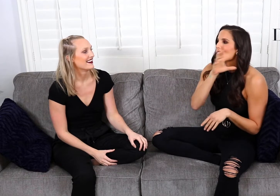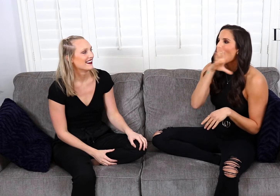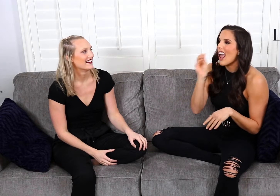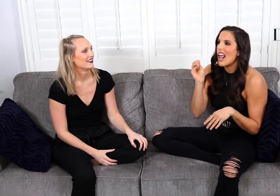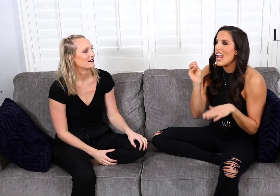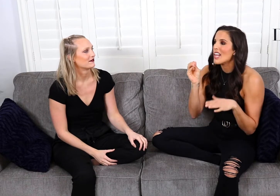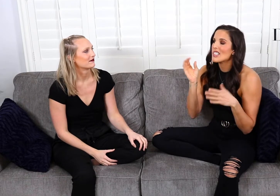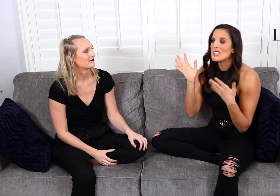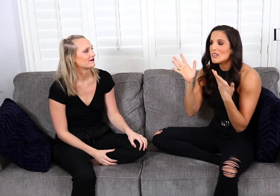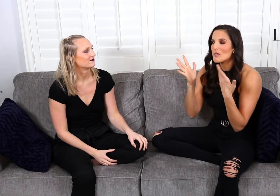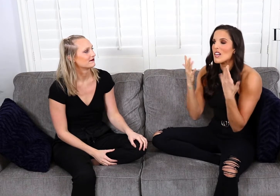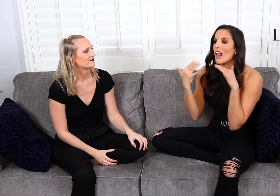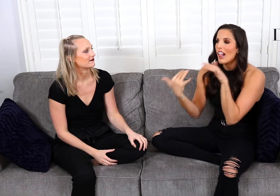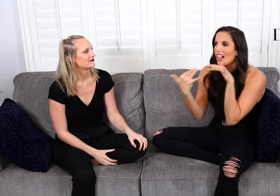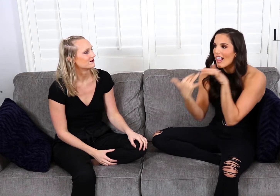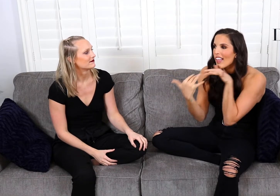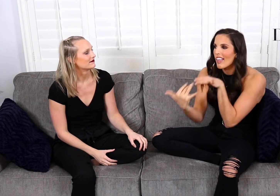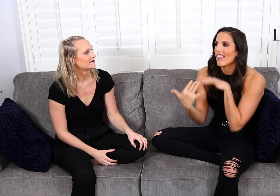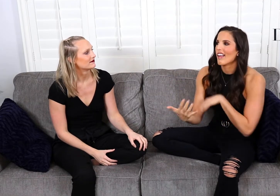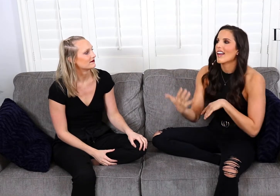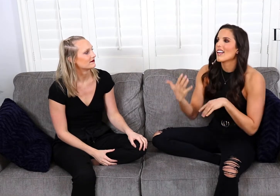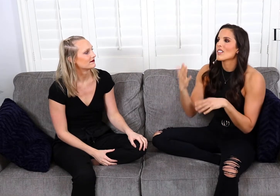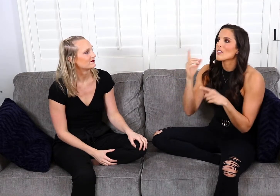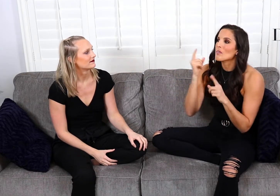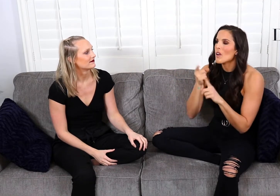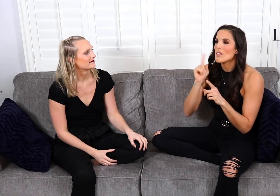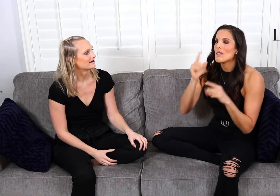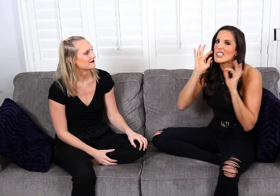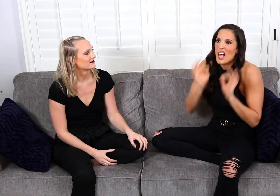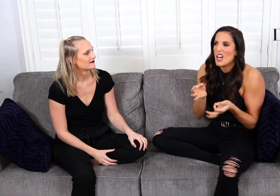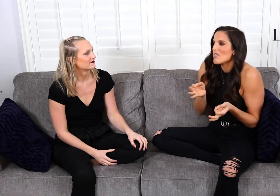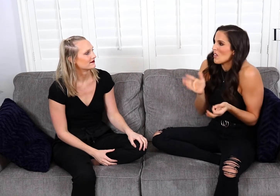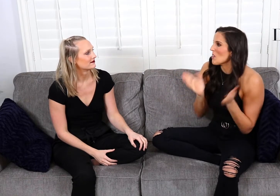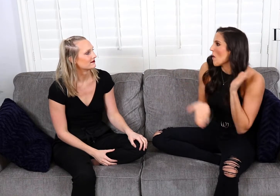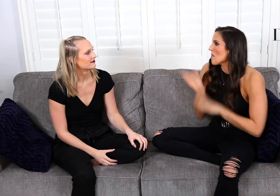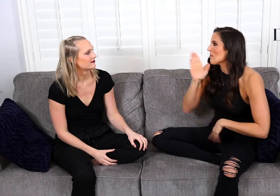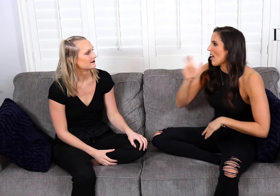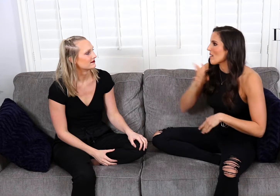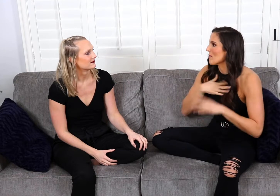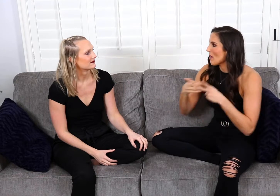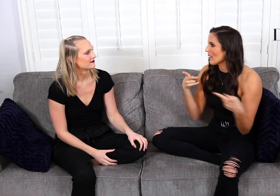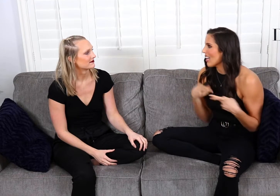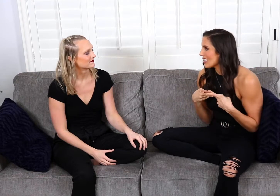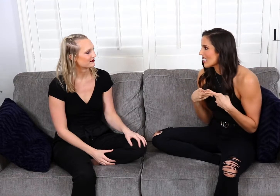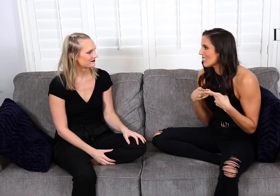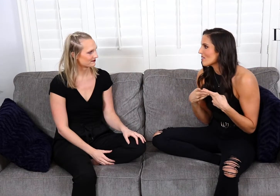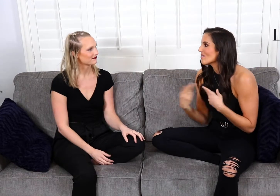and we were flirting to the point where we decided to let's go back to my place.